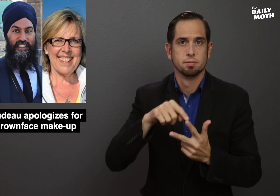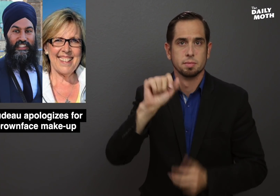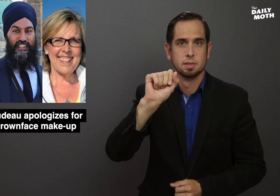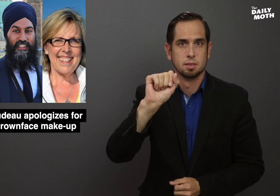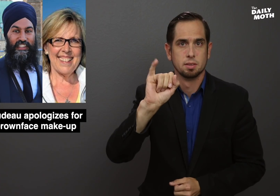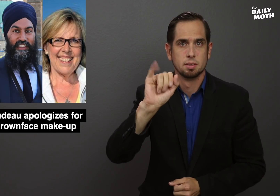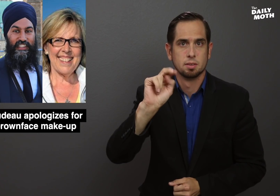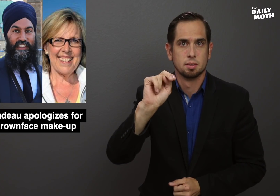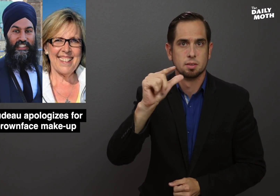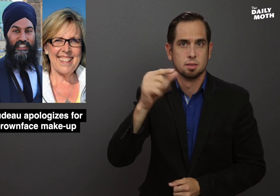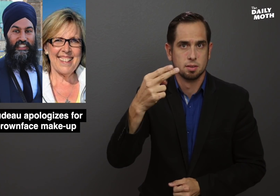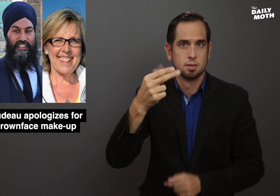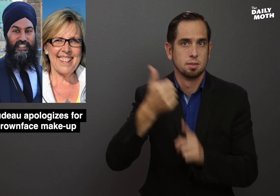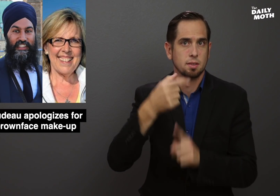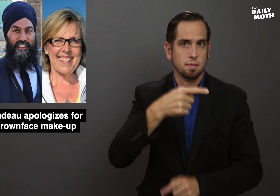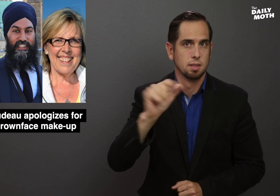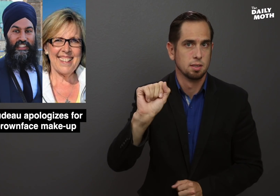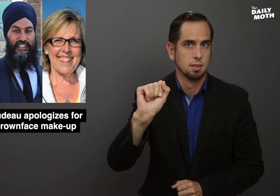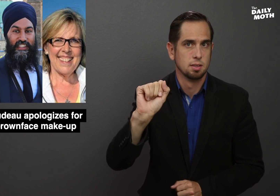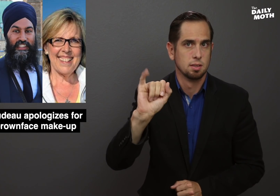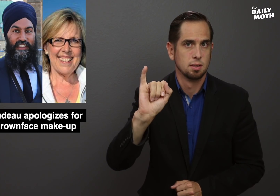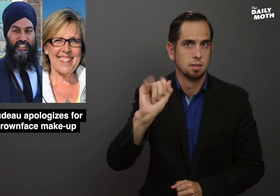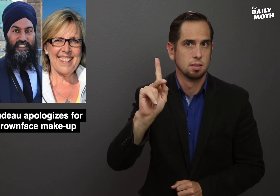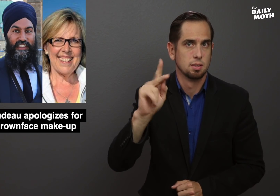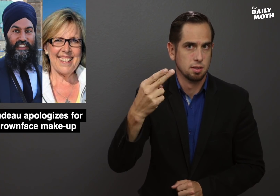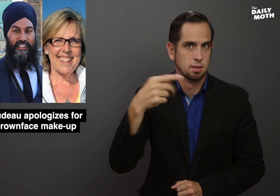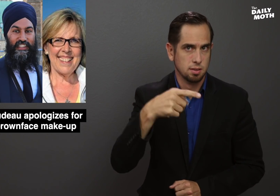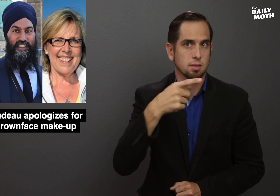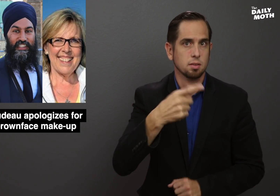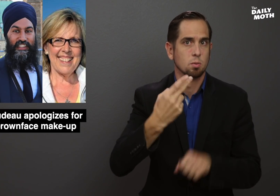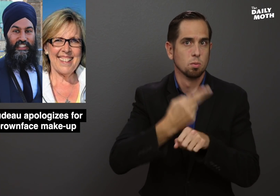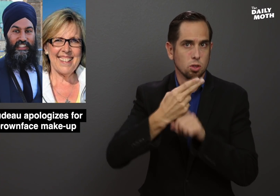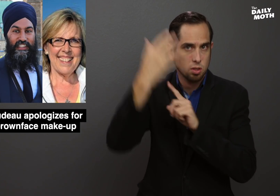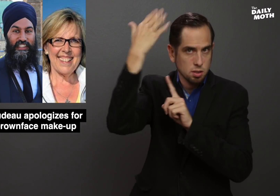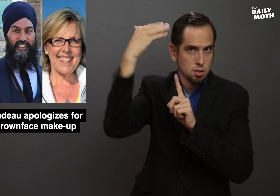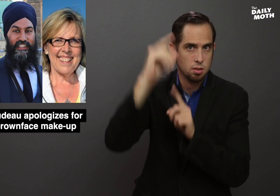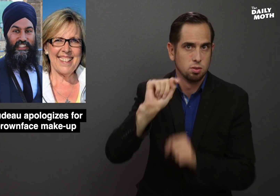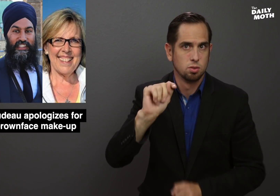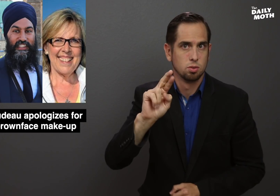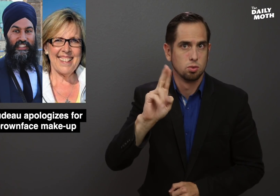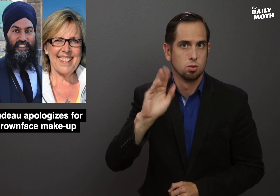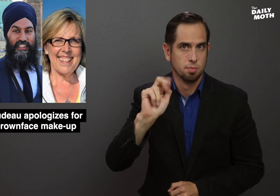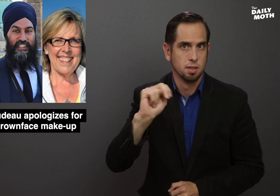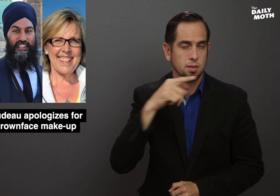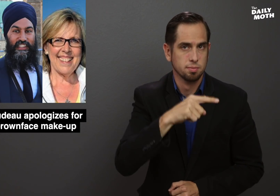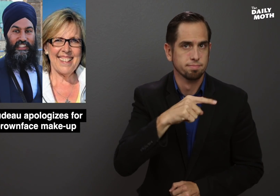Singh, who is a Sikh and wears a turban,